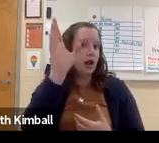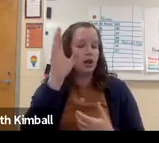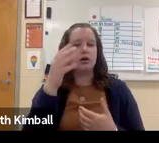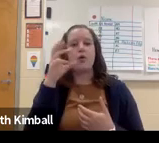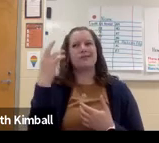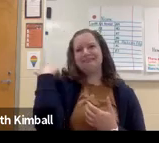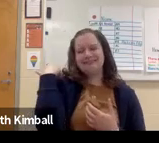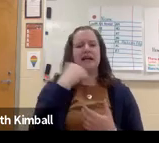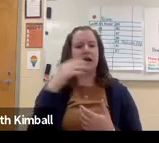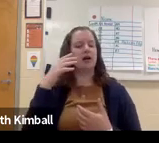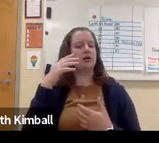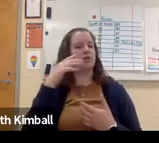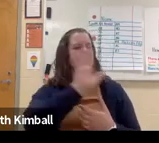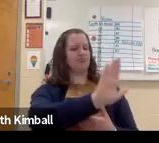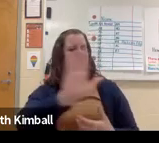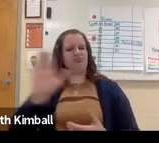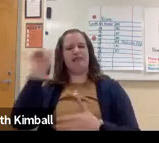in the classroom or may at some time